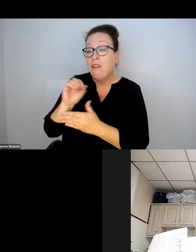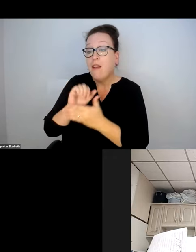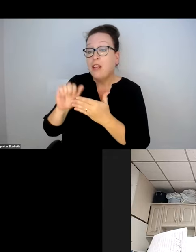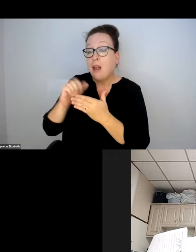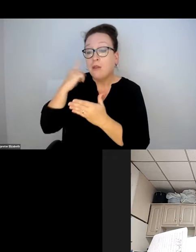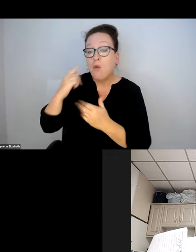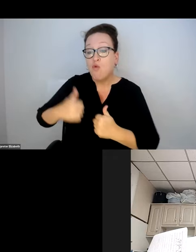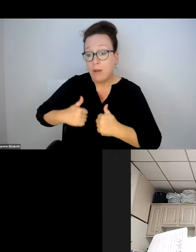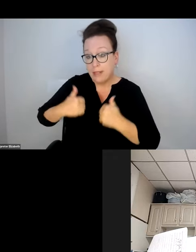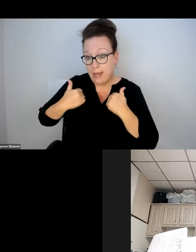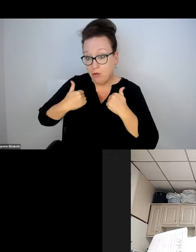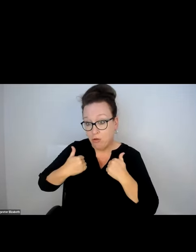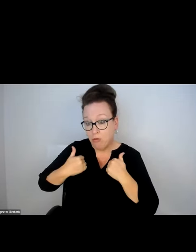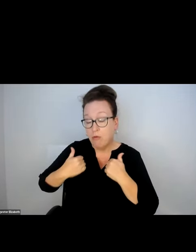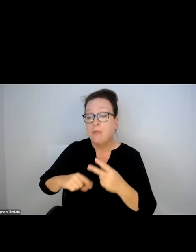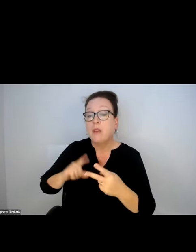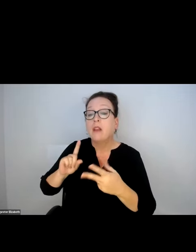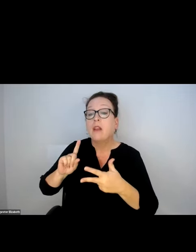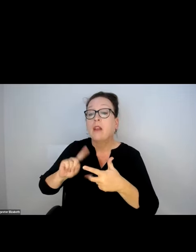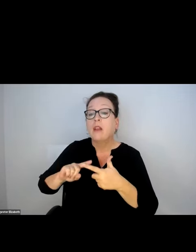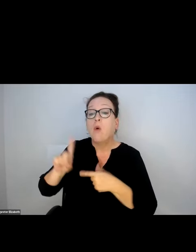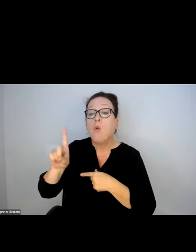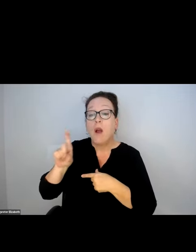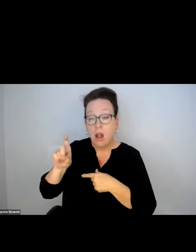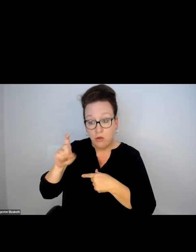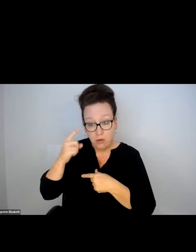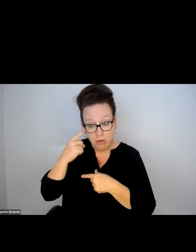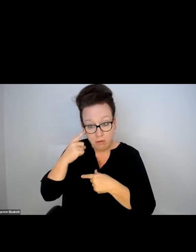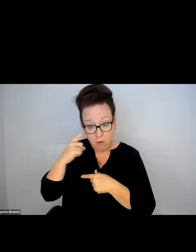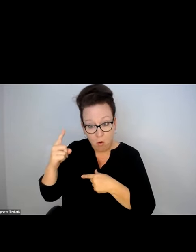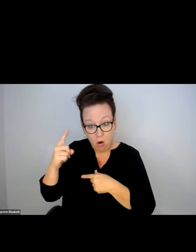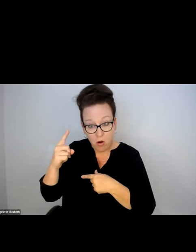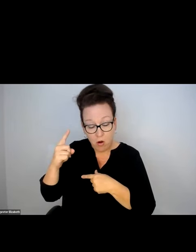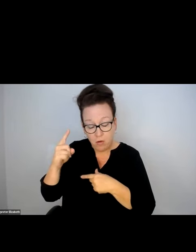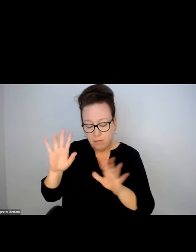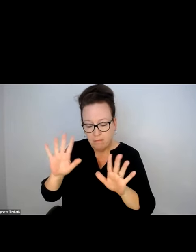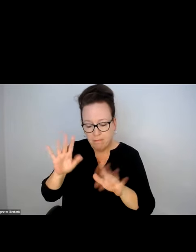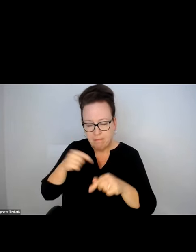IT DEPENDS ON THE KIND OF PROPERTY. $50 VIOLATION FOR RESIDENTIAL.